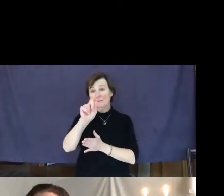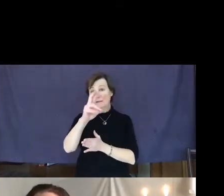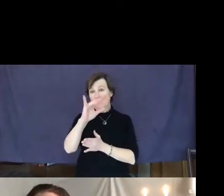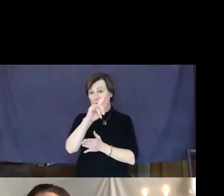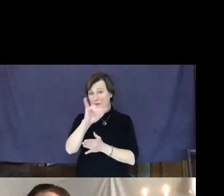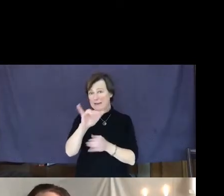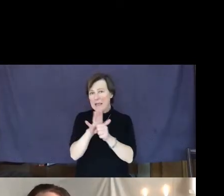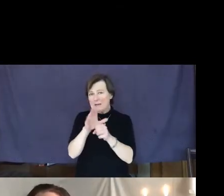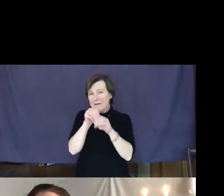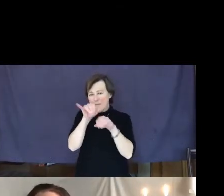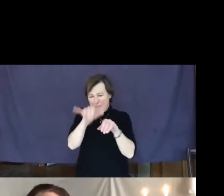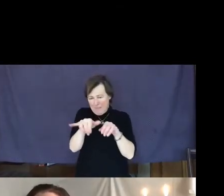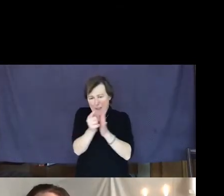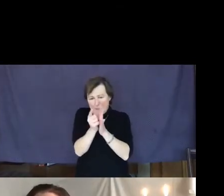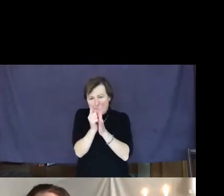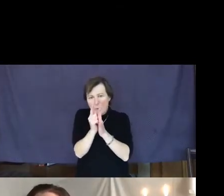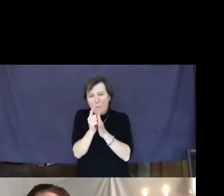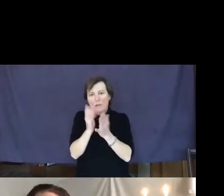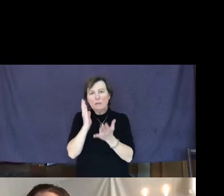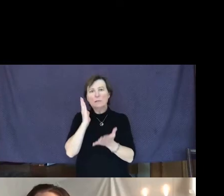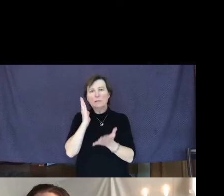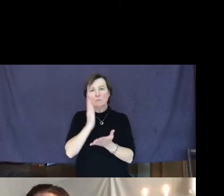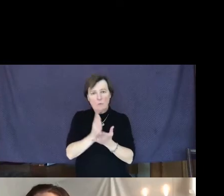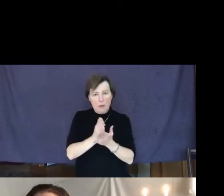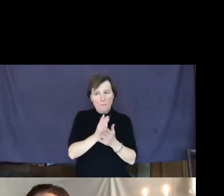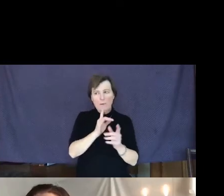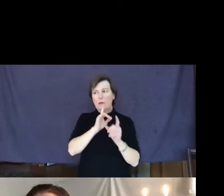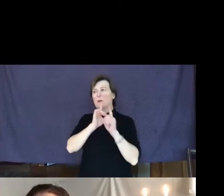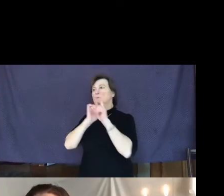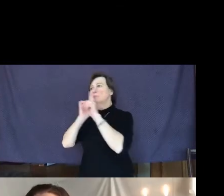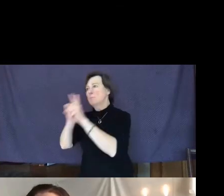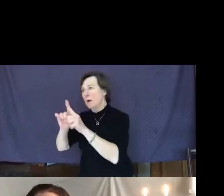you can stop and respond to another person's needs without